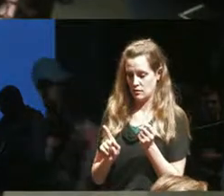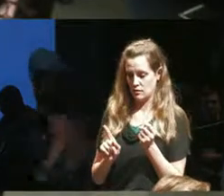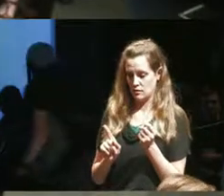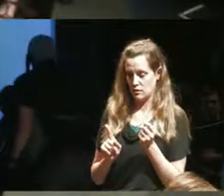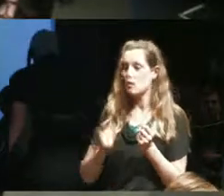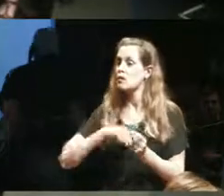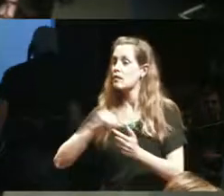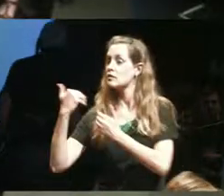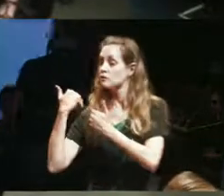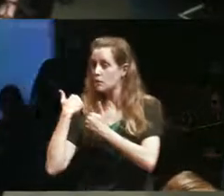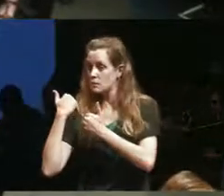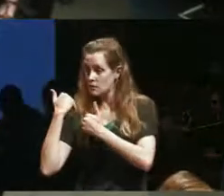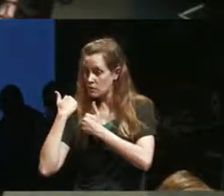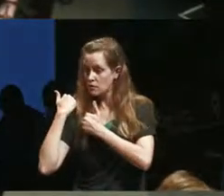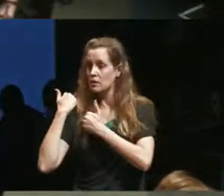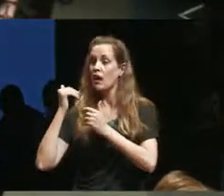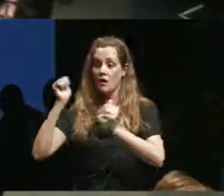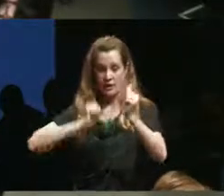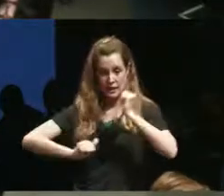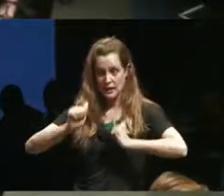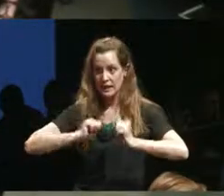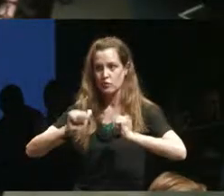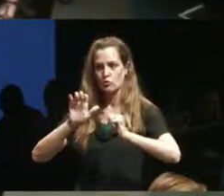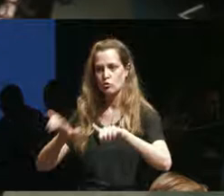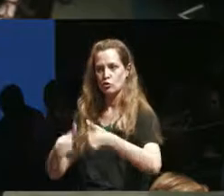create theater pieces that that challenge the audience and ask the